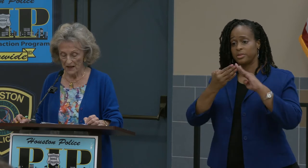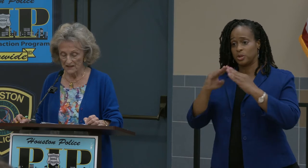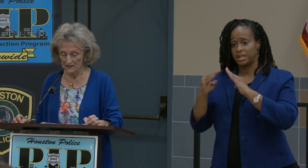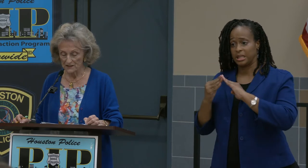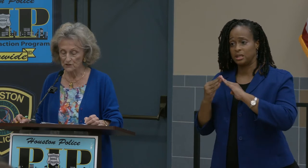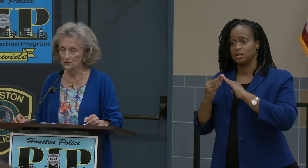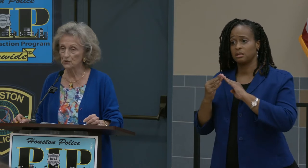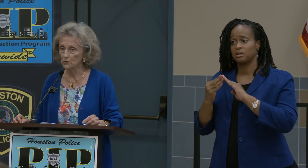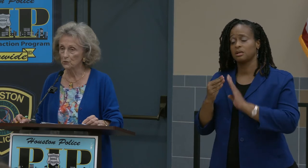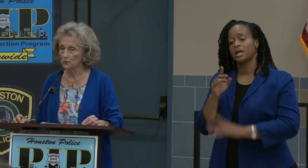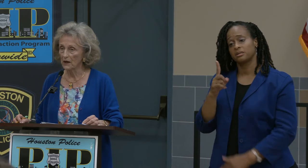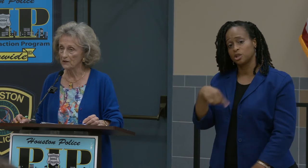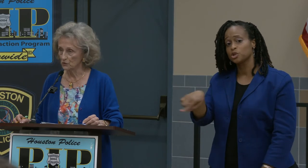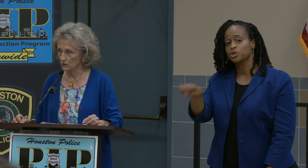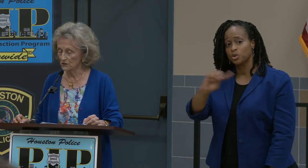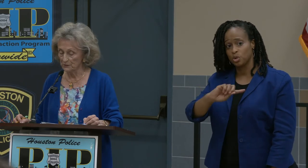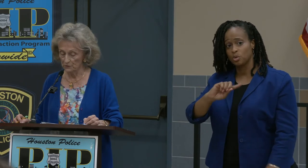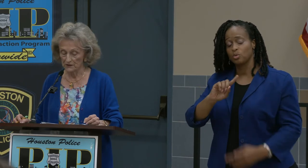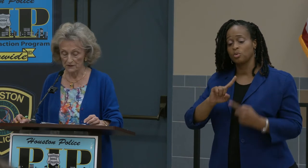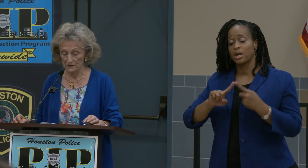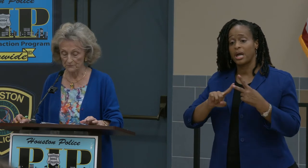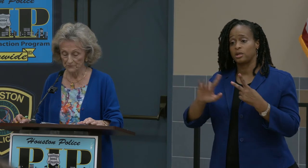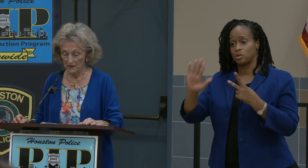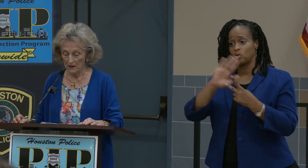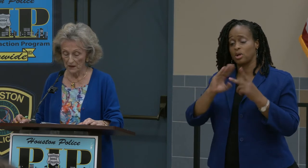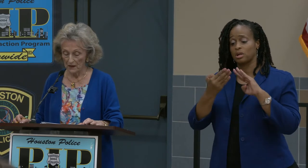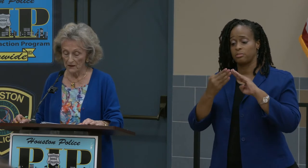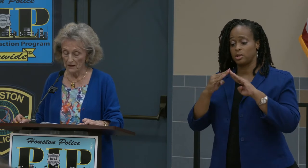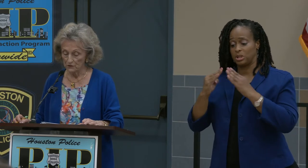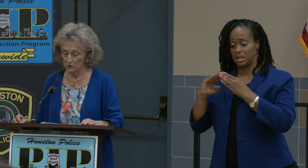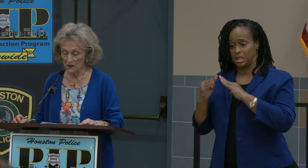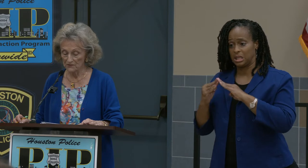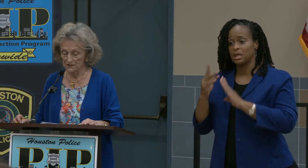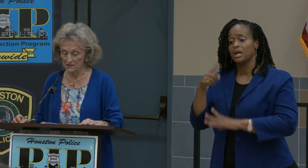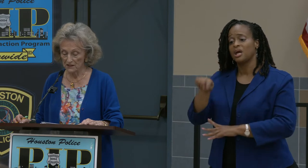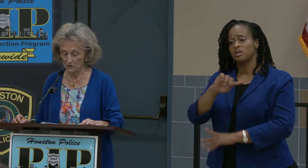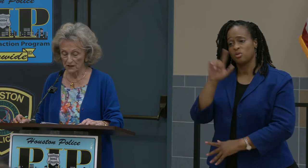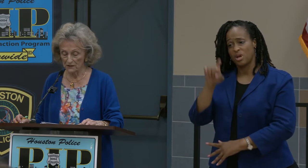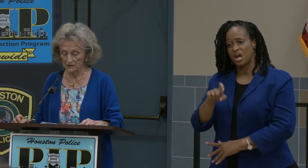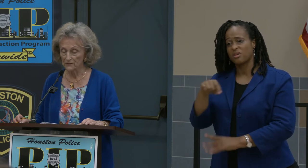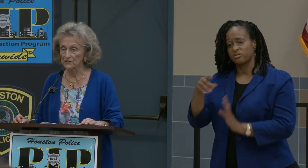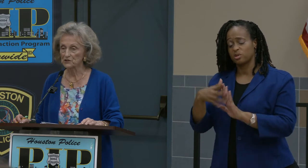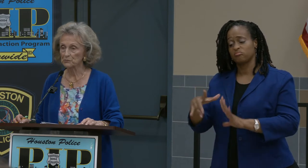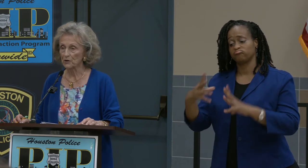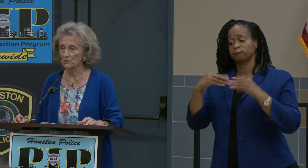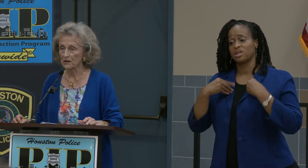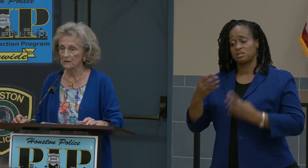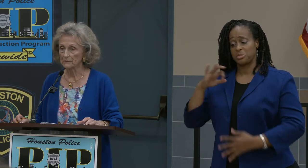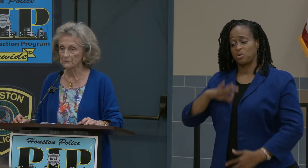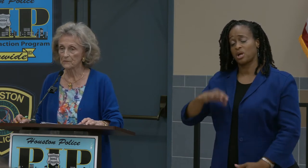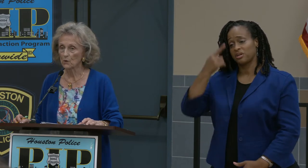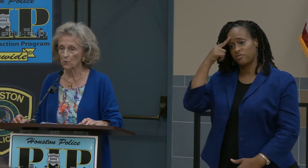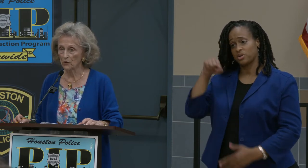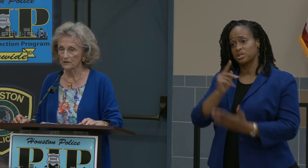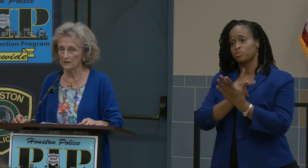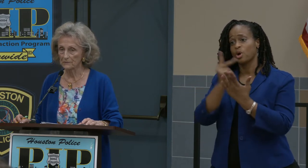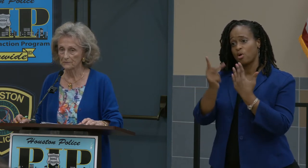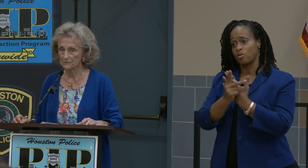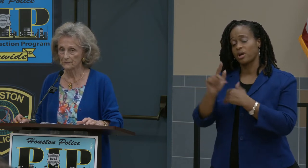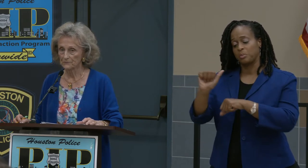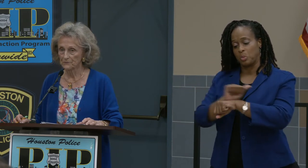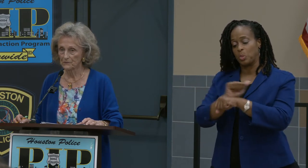And it is you and your community, and you have to take credit for this program working.